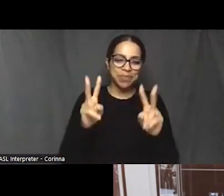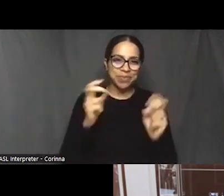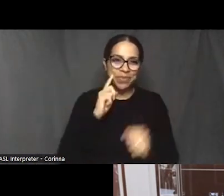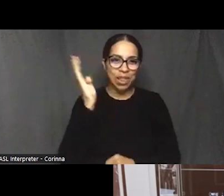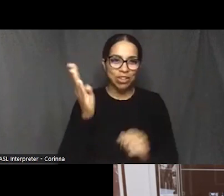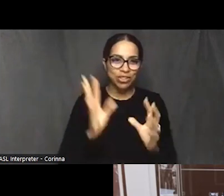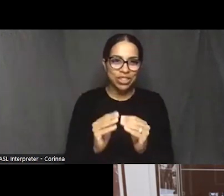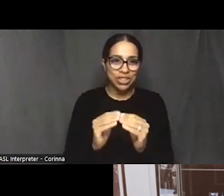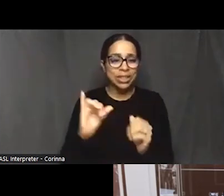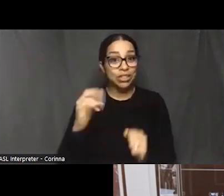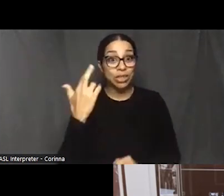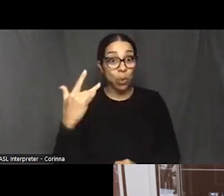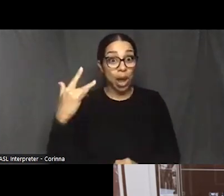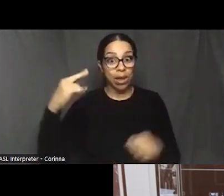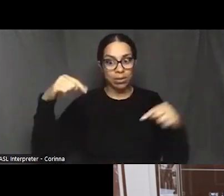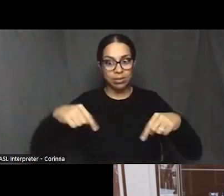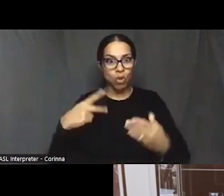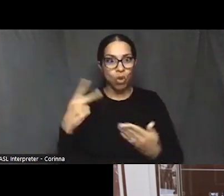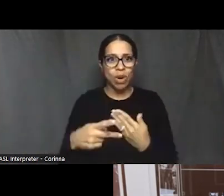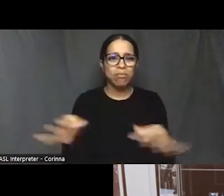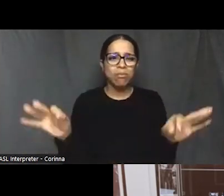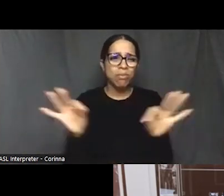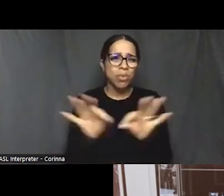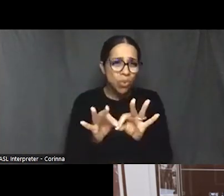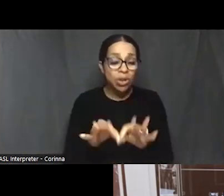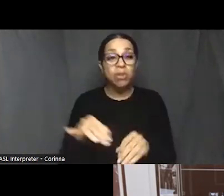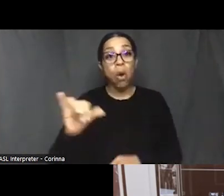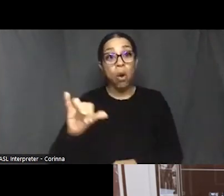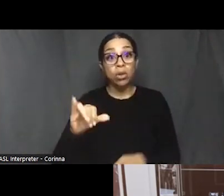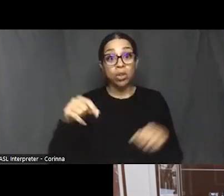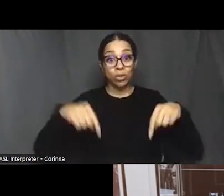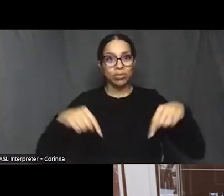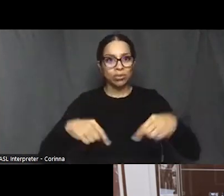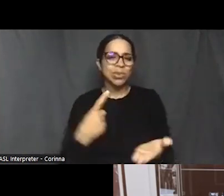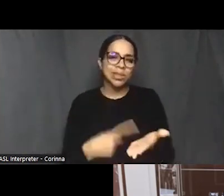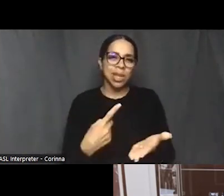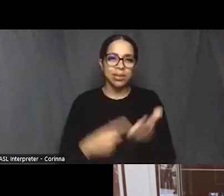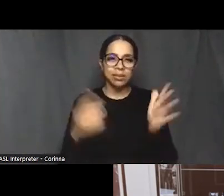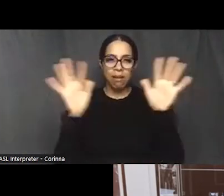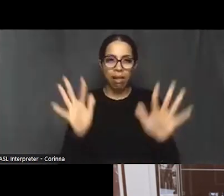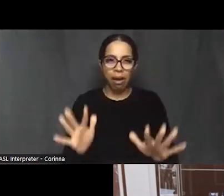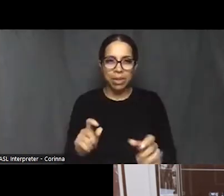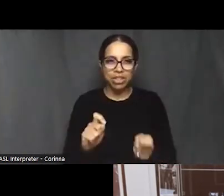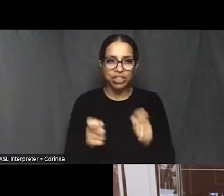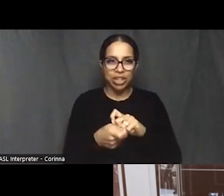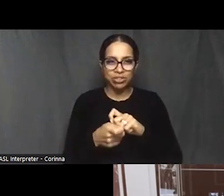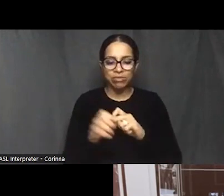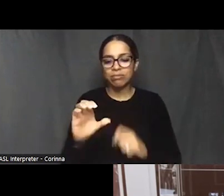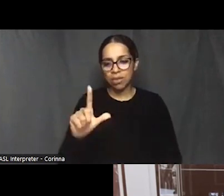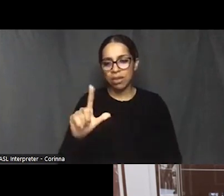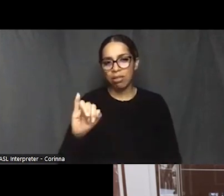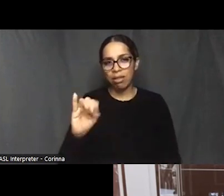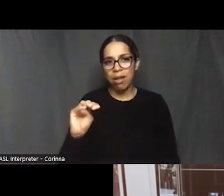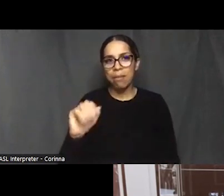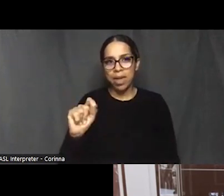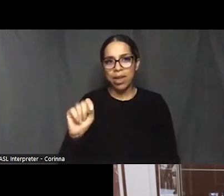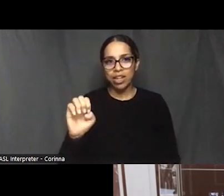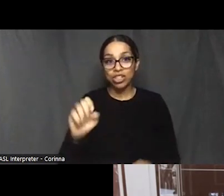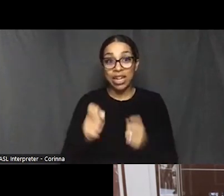Number two is we talk about climate change here and how climate change is impacting Deal Island.